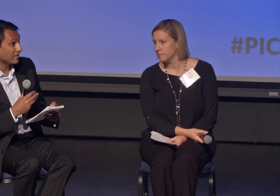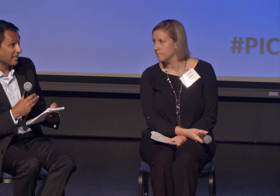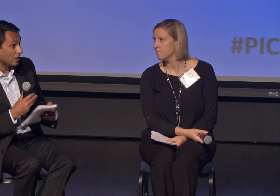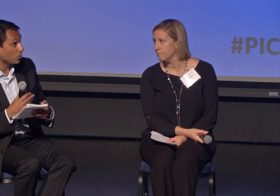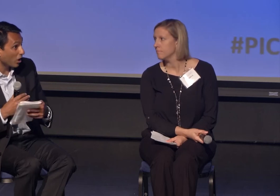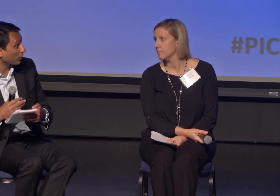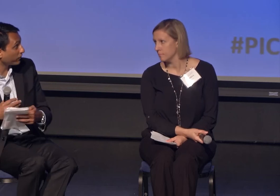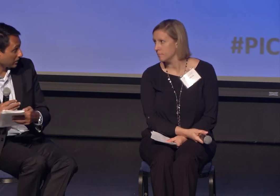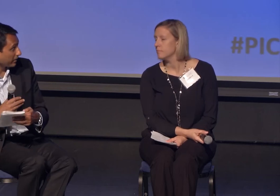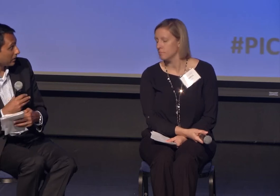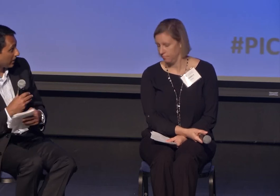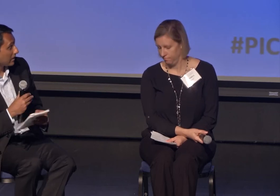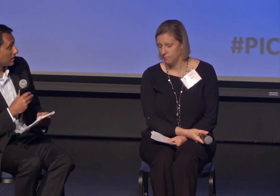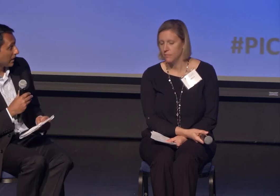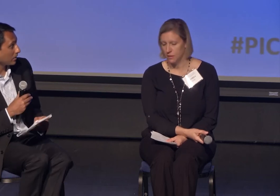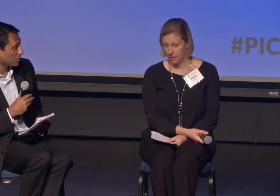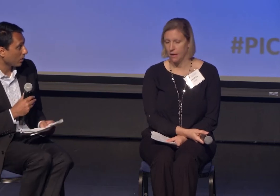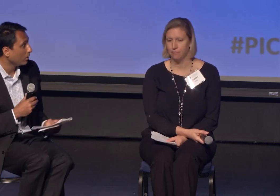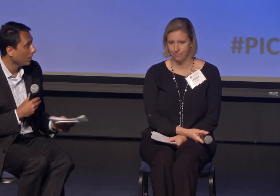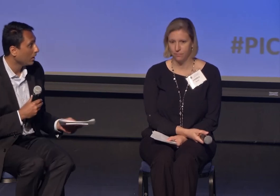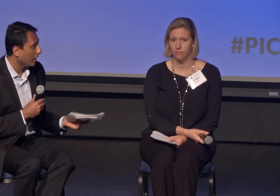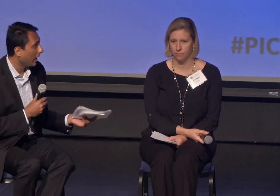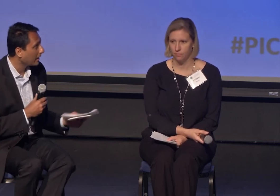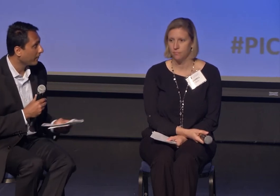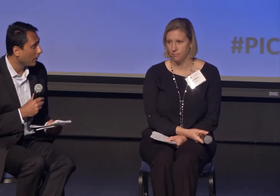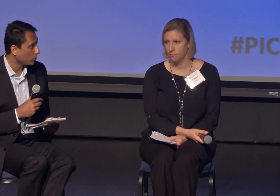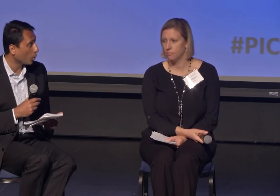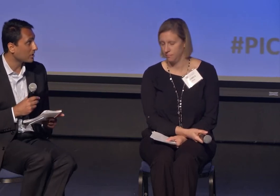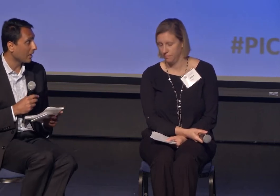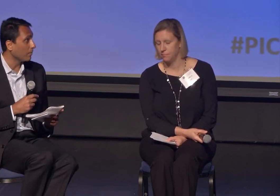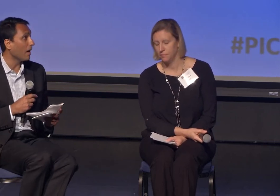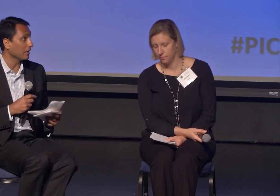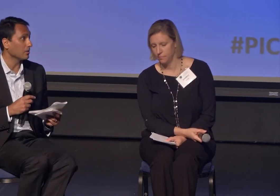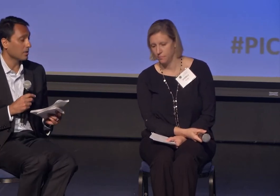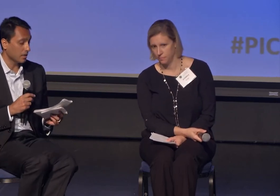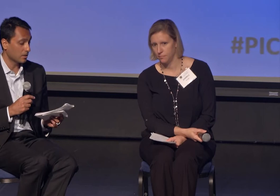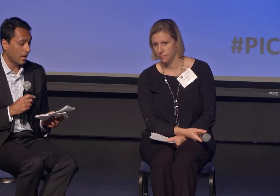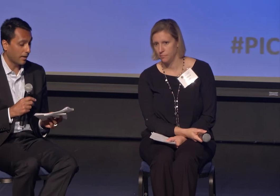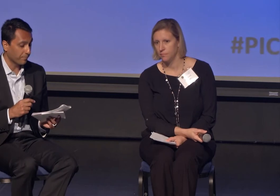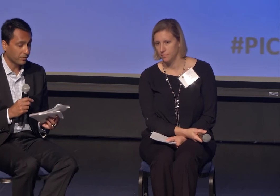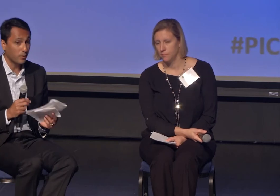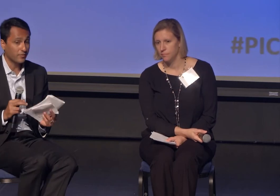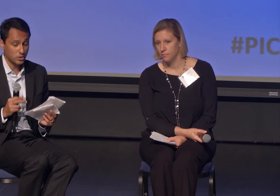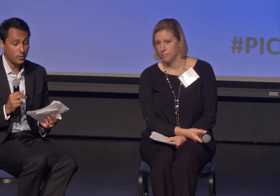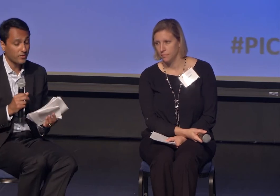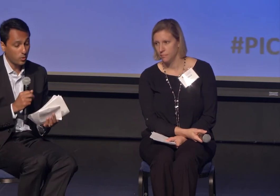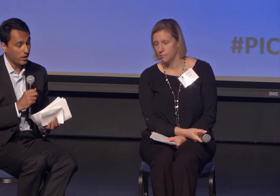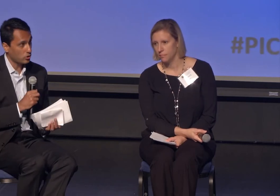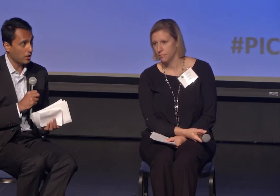that they can do other fundamental things together. I love how Georgetown models this. We have terrific question